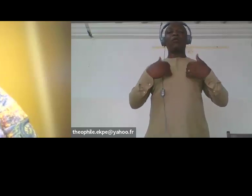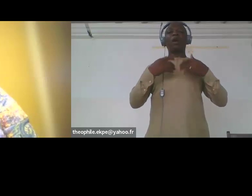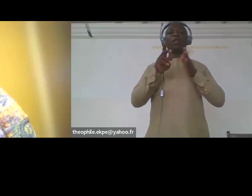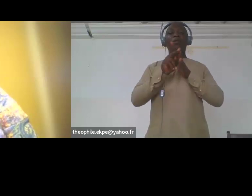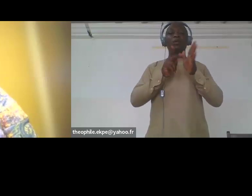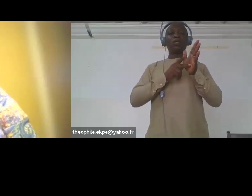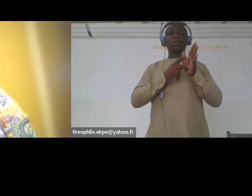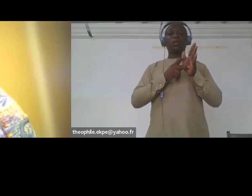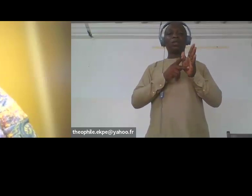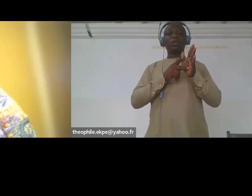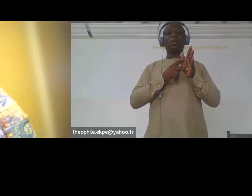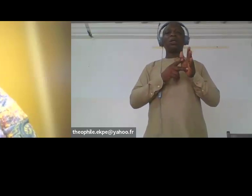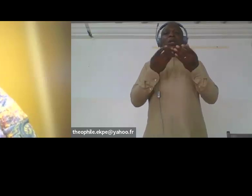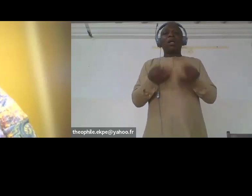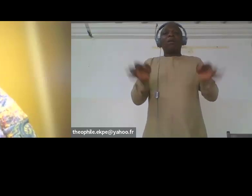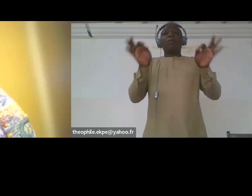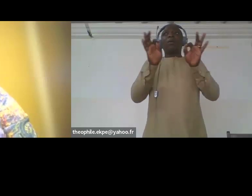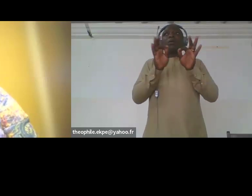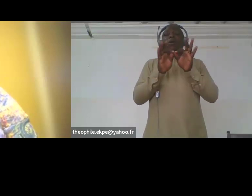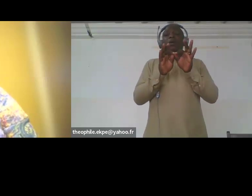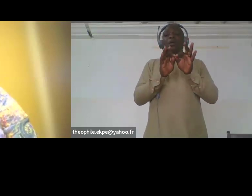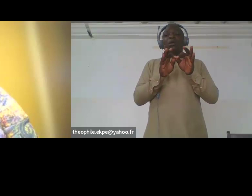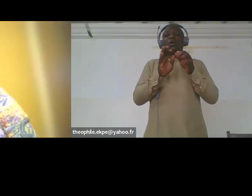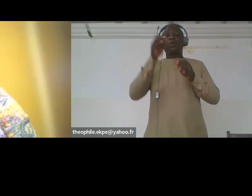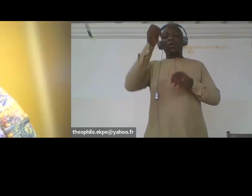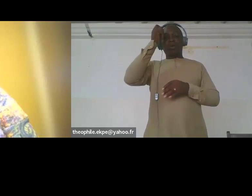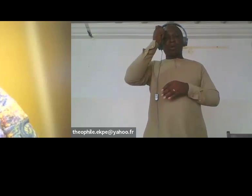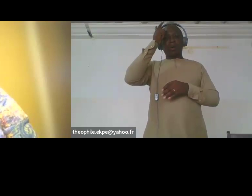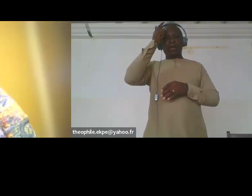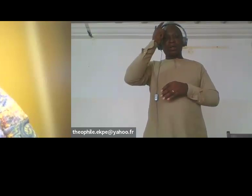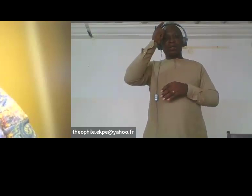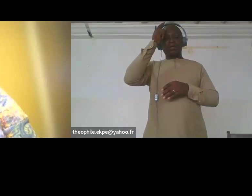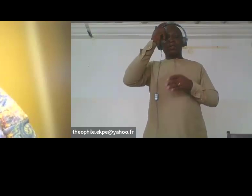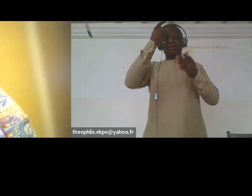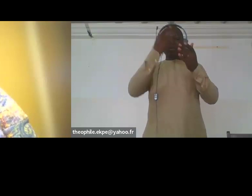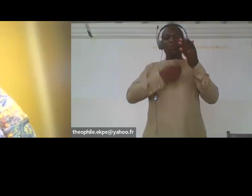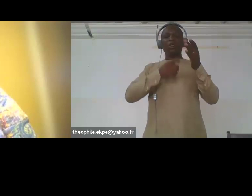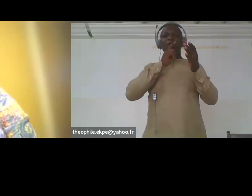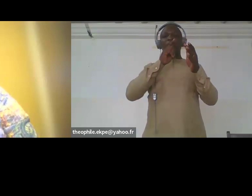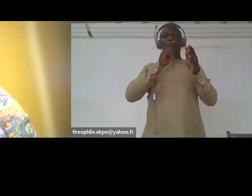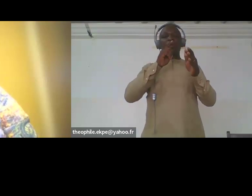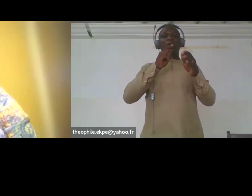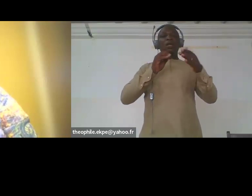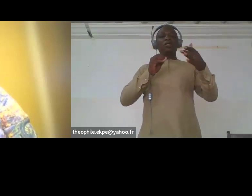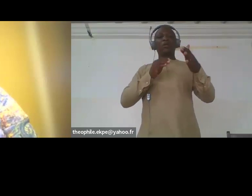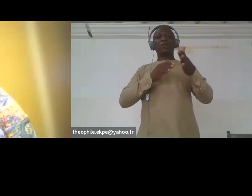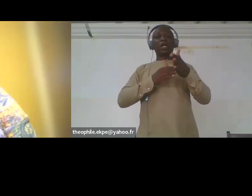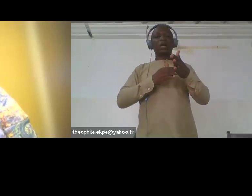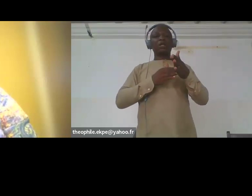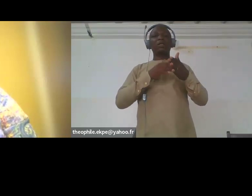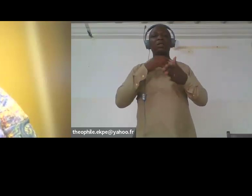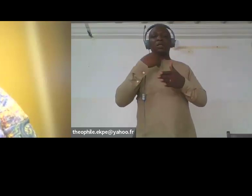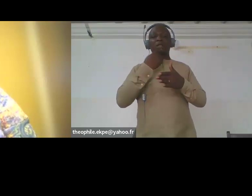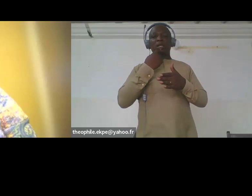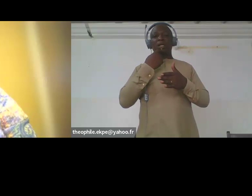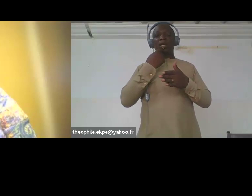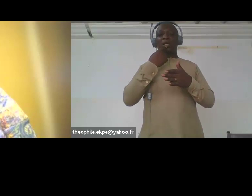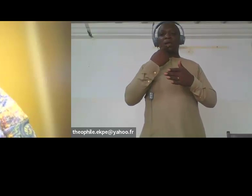a more important to understand what barriers or obstacles are women with